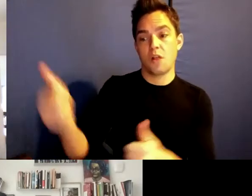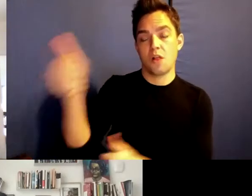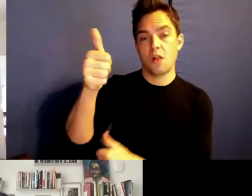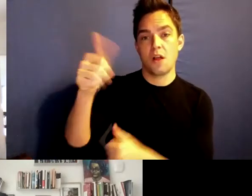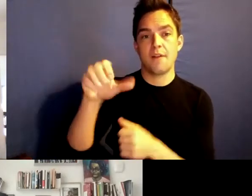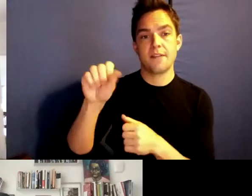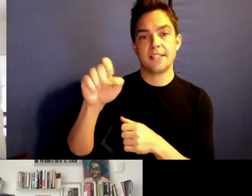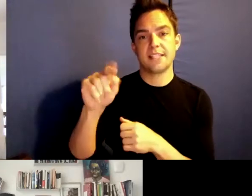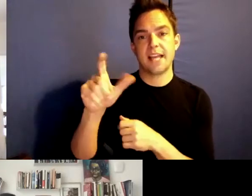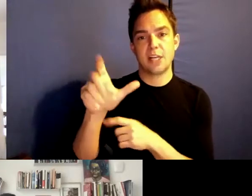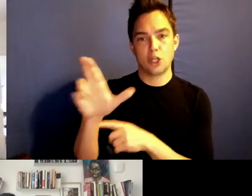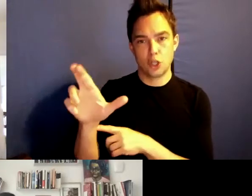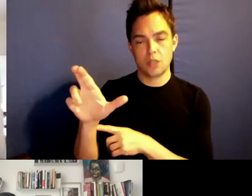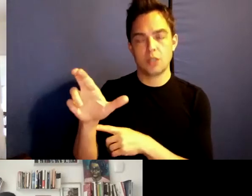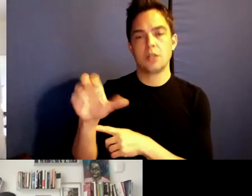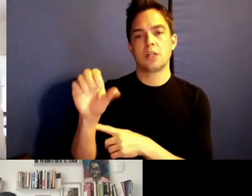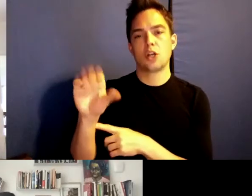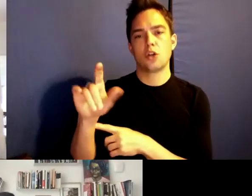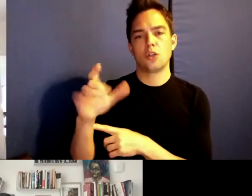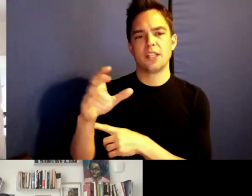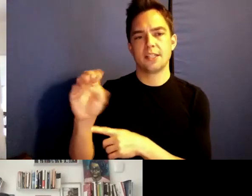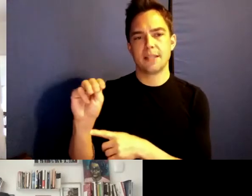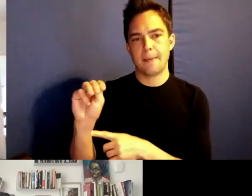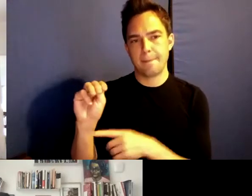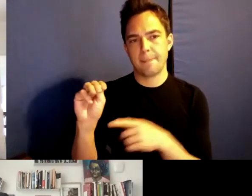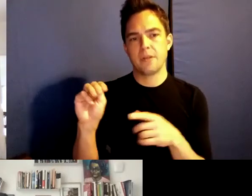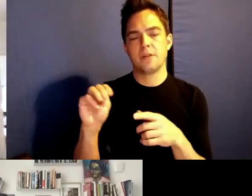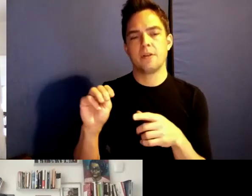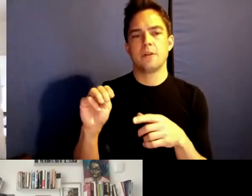white supremacy, the legacy of Colonia's a shun.